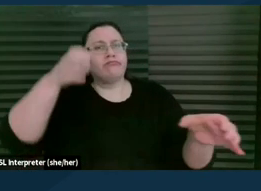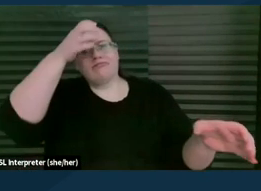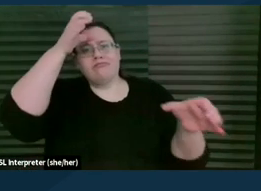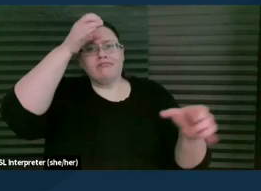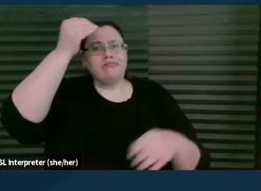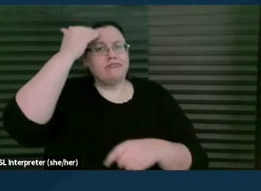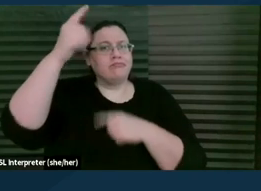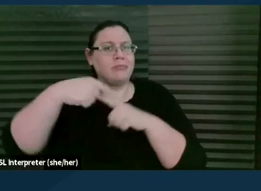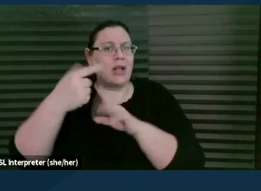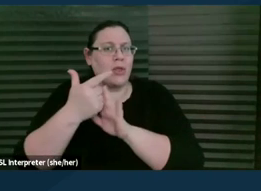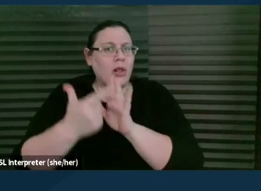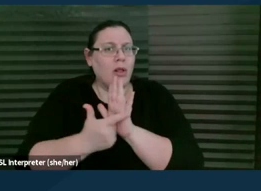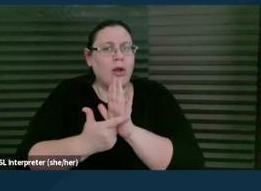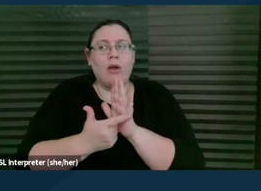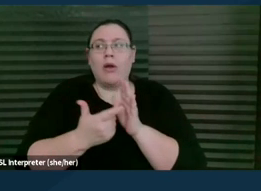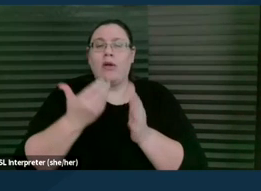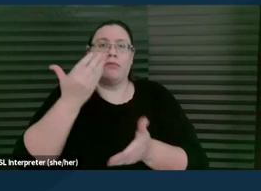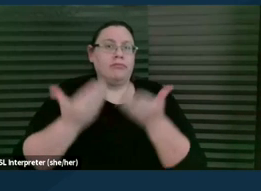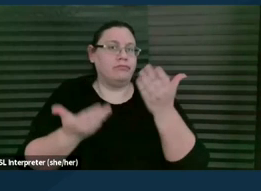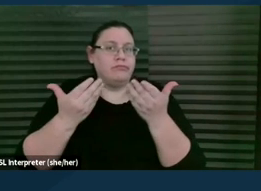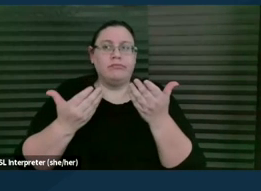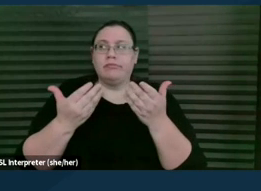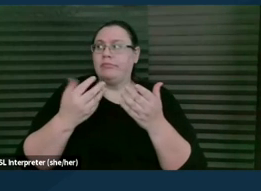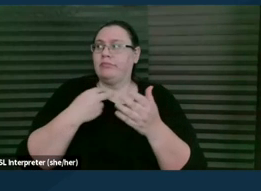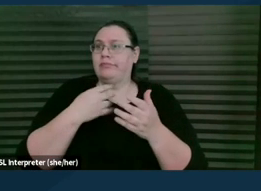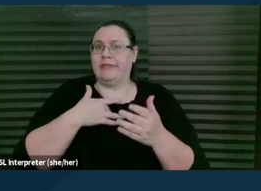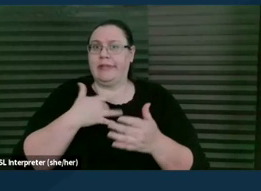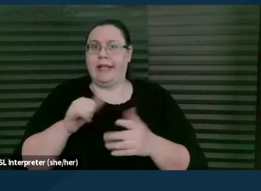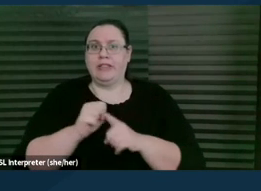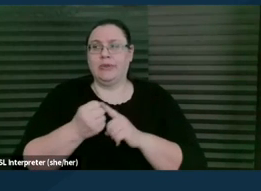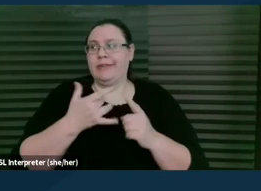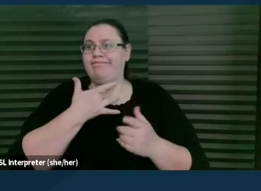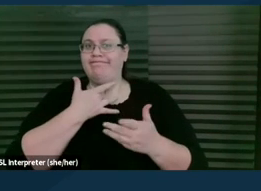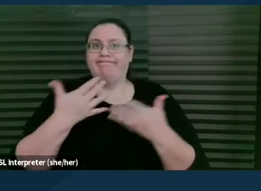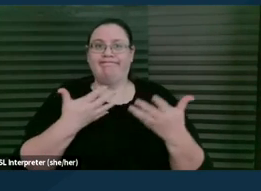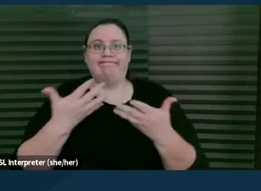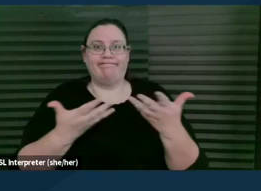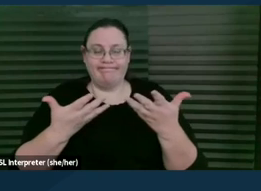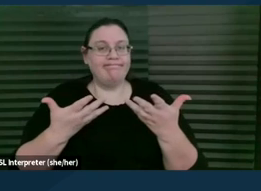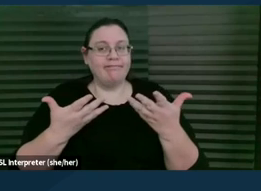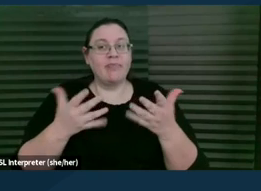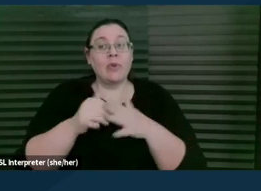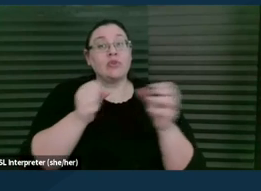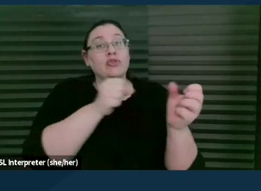might find themselves in these situations also. So we feel that these strategies are very translatable